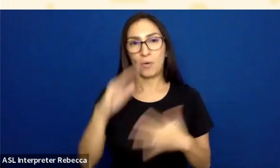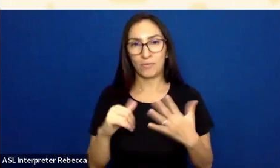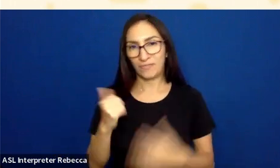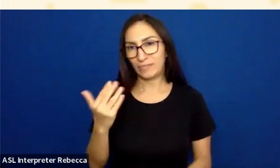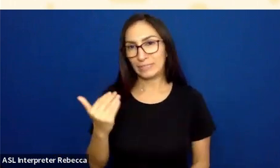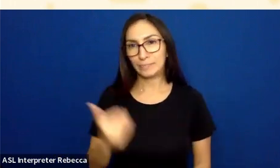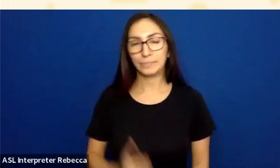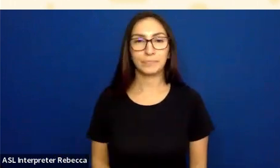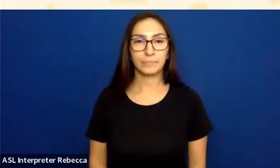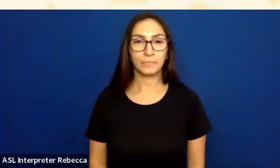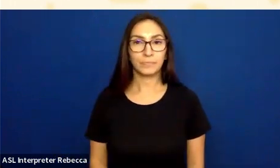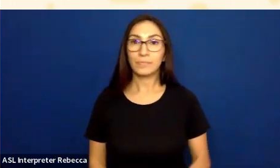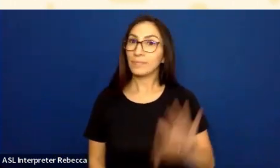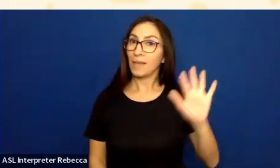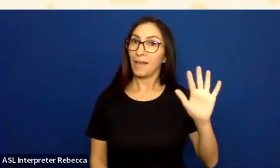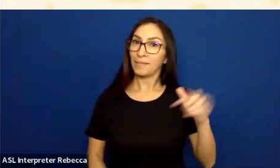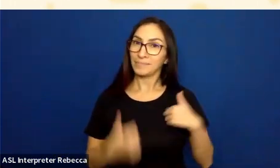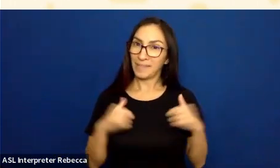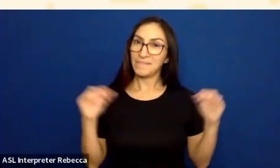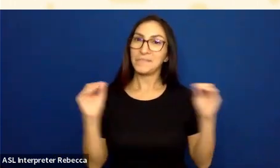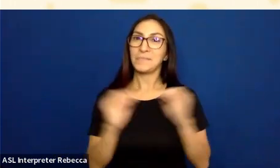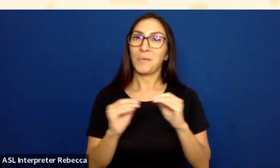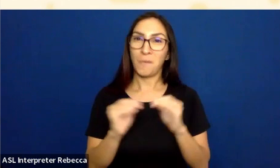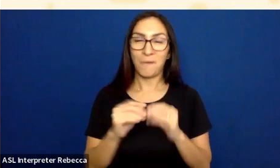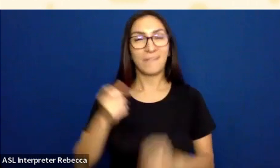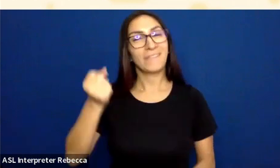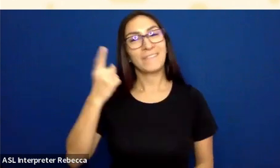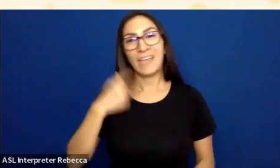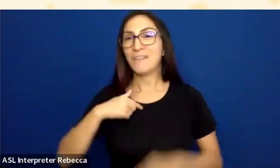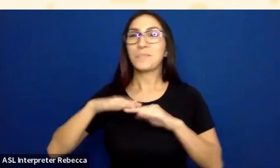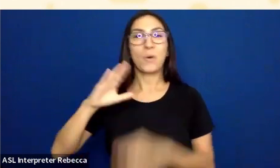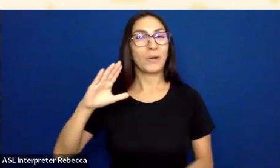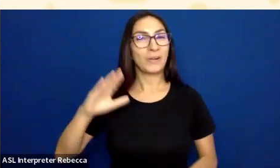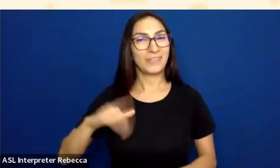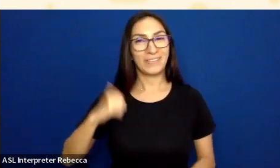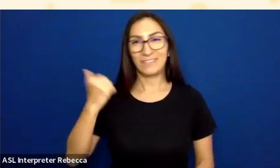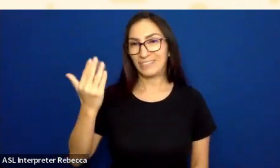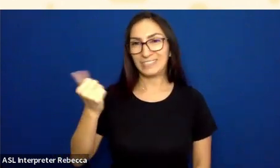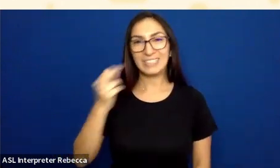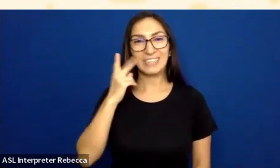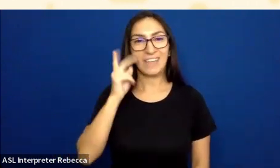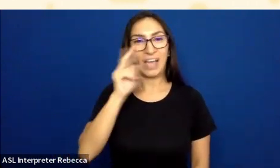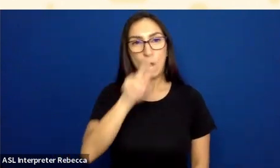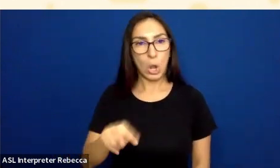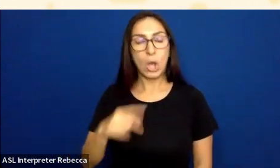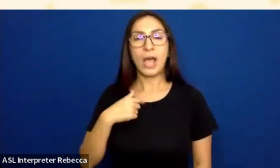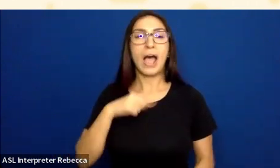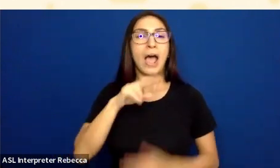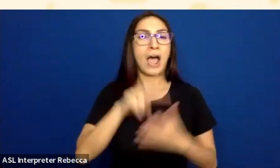But wait, there's more. There's actually more than these 15, because if I look at this thing, I have read and agreed to the terms of use, basically,